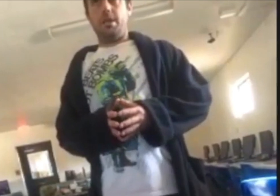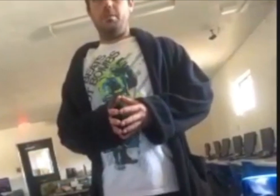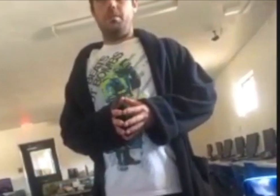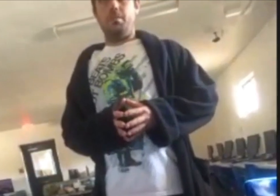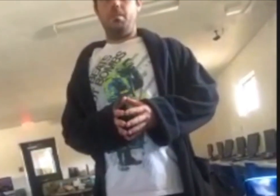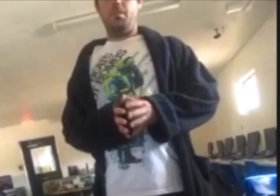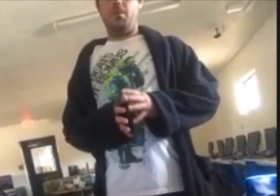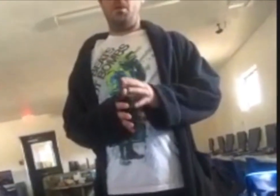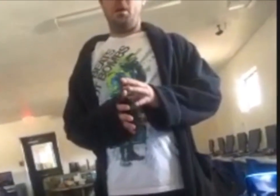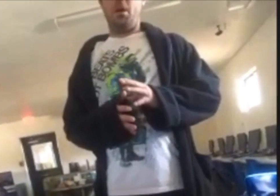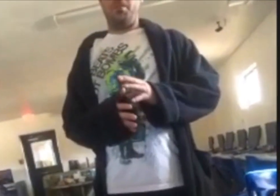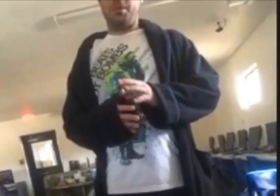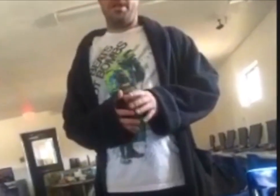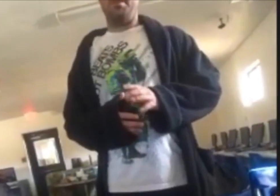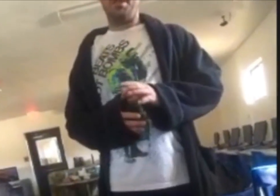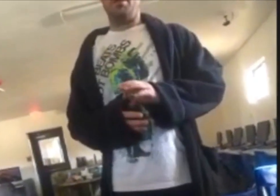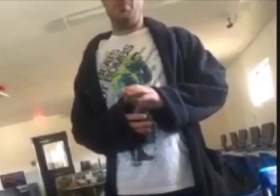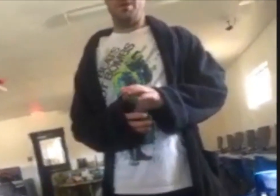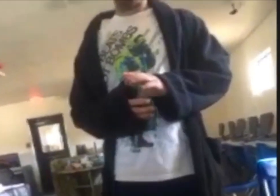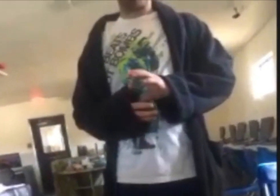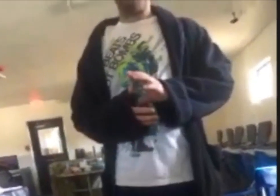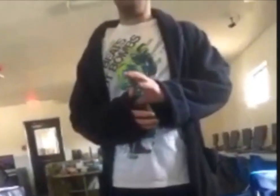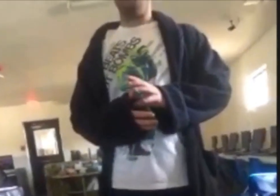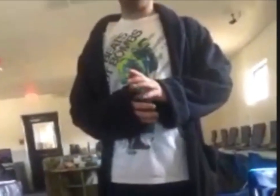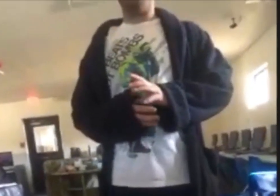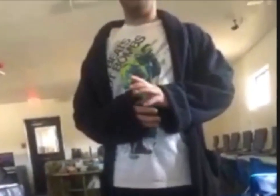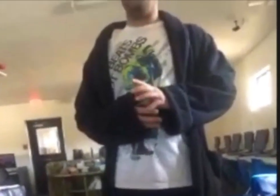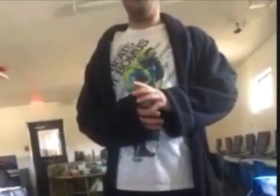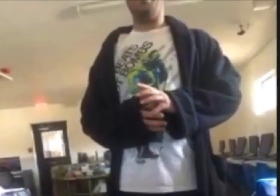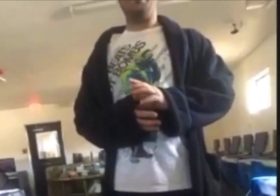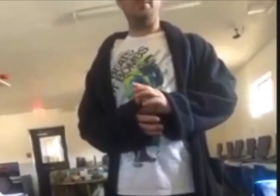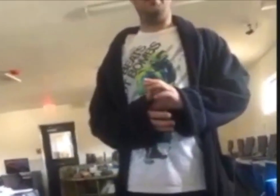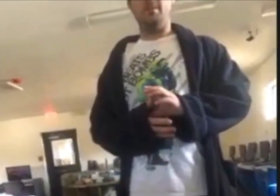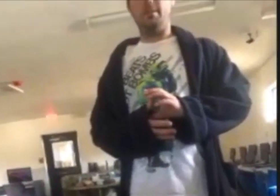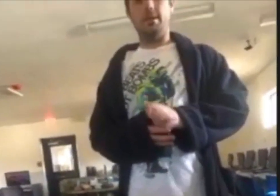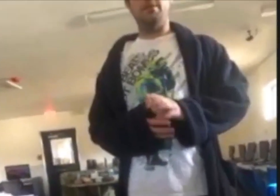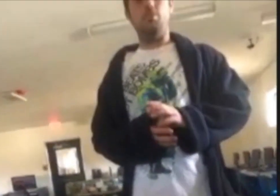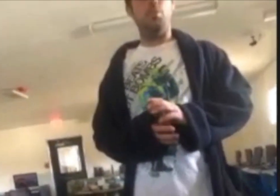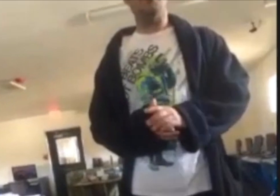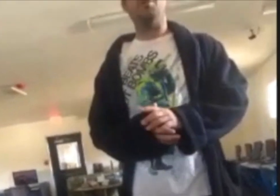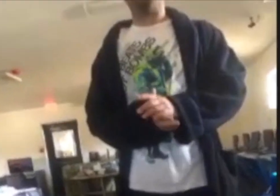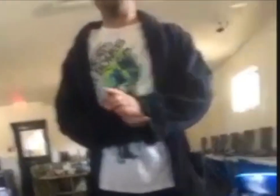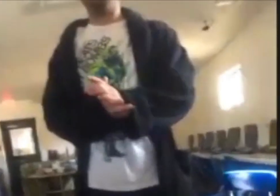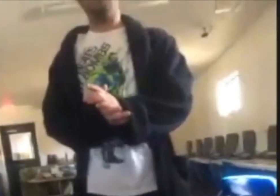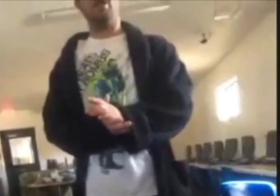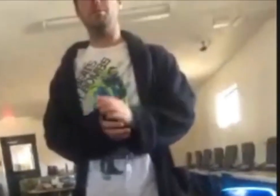There was this one time, um... this rehab center over in California that, I mean, they did wonders for me.